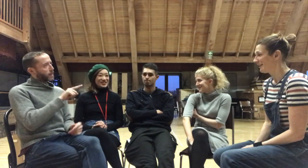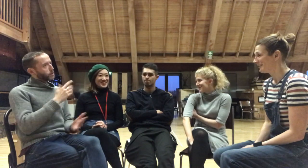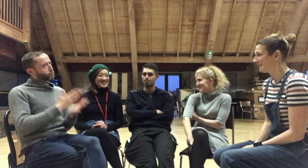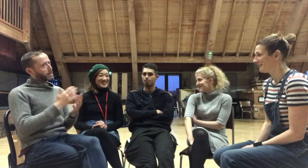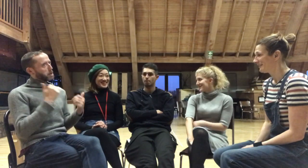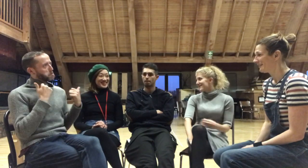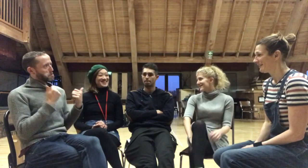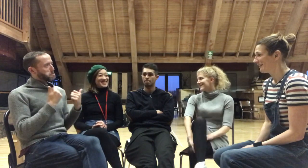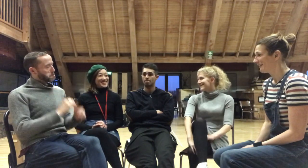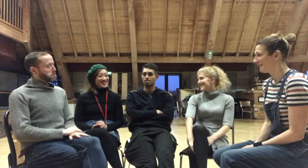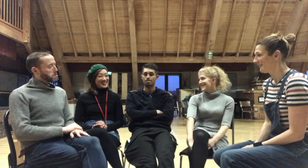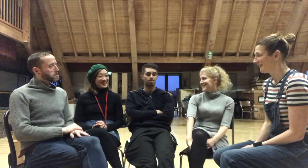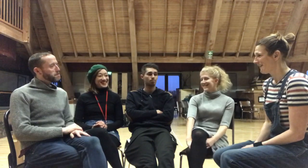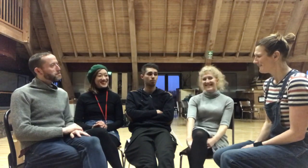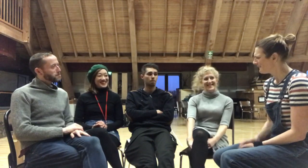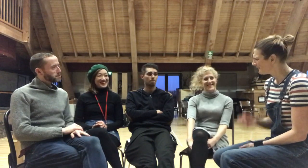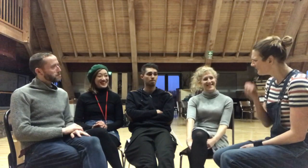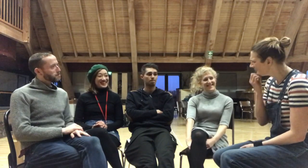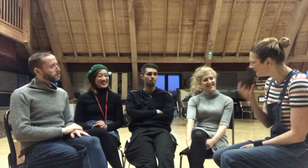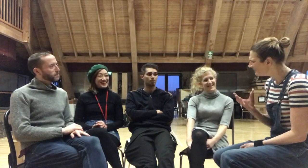That was really cool! Lovely!